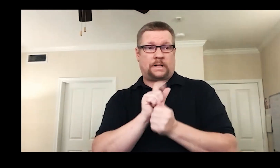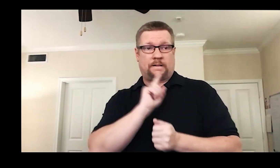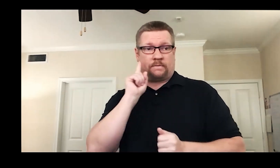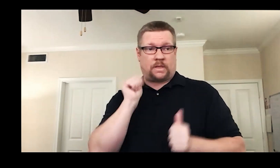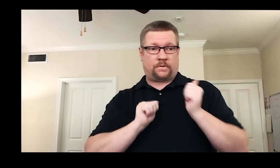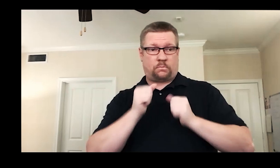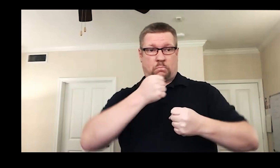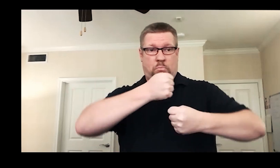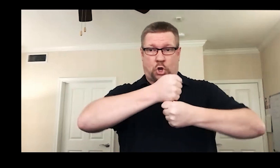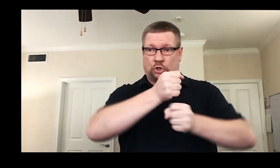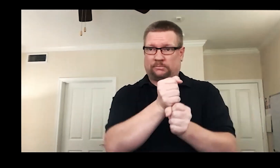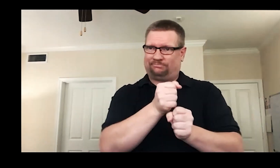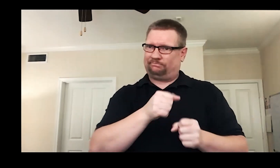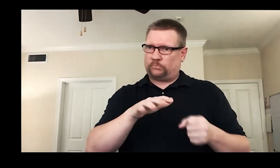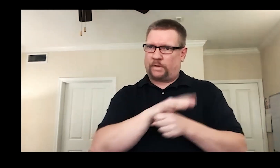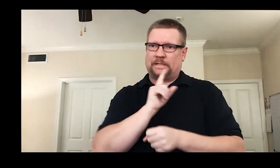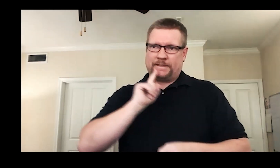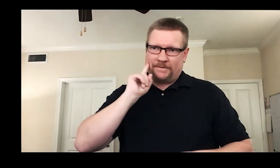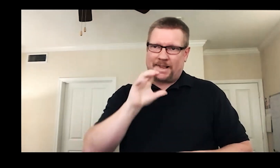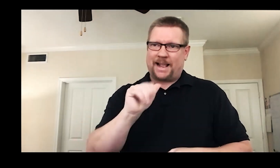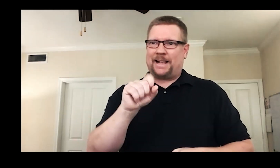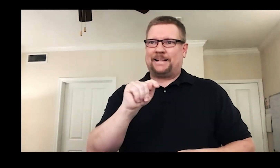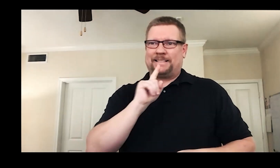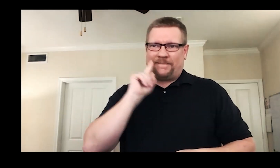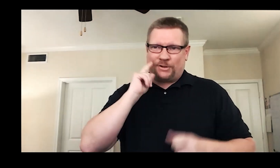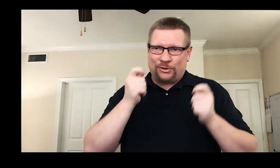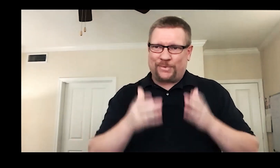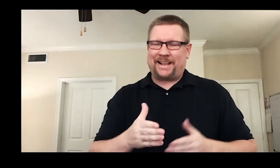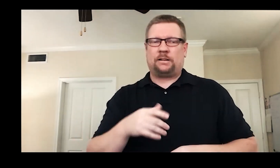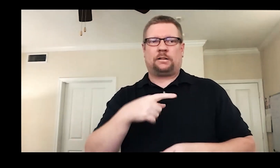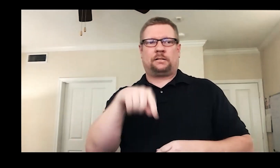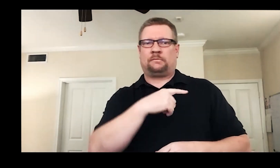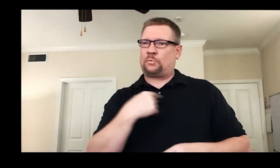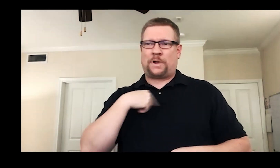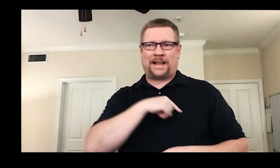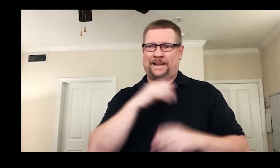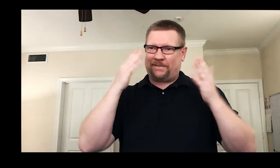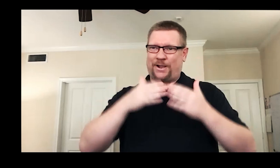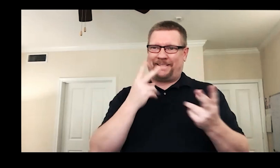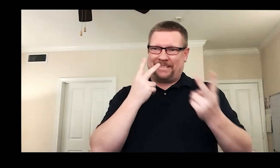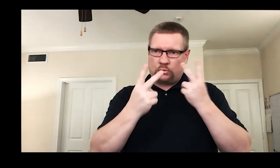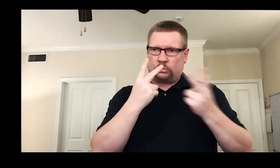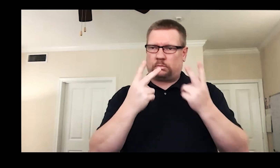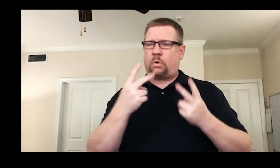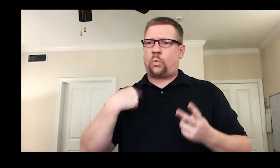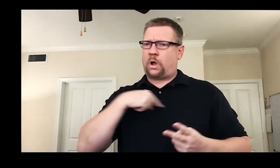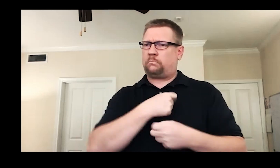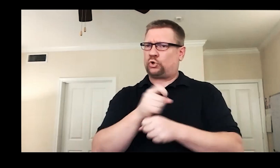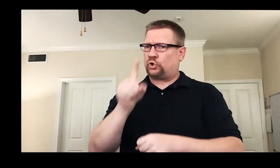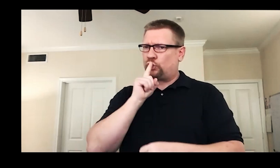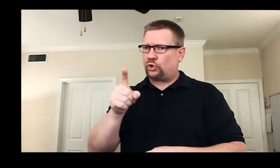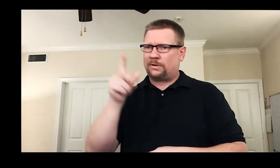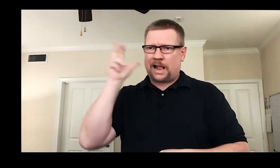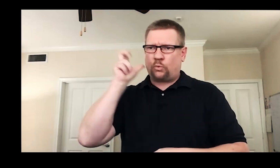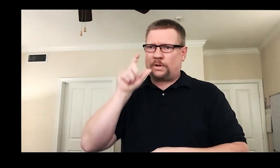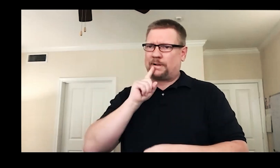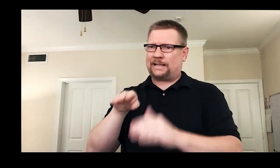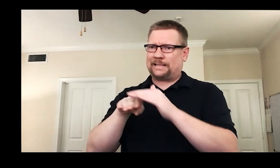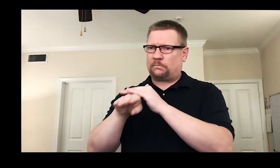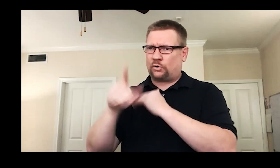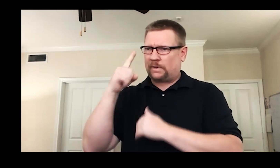When I work with a Deaf production; Deaf cast, Deaf director, we prioritize the visual. Of course